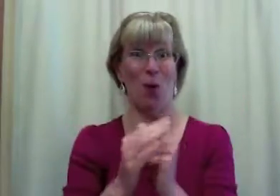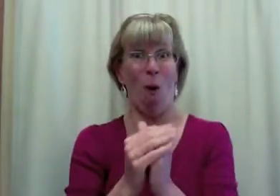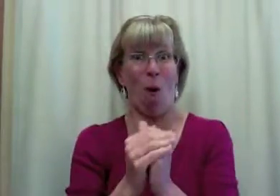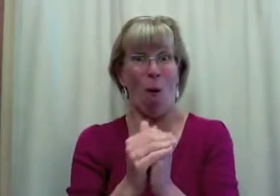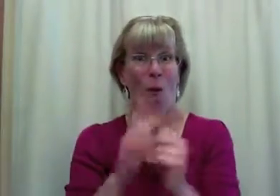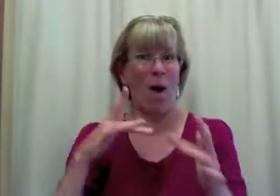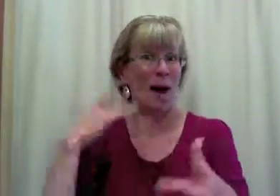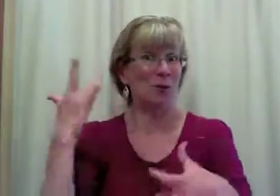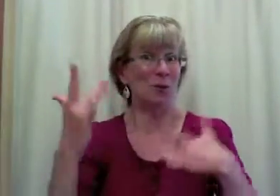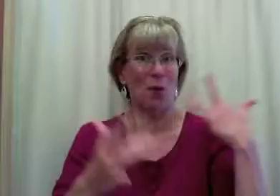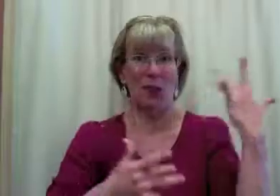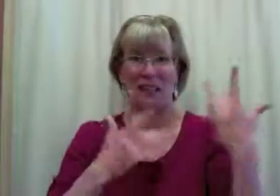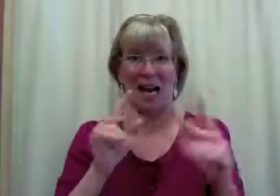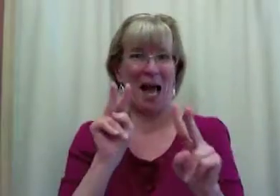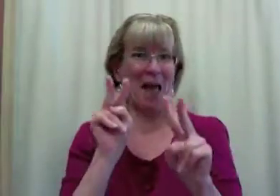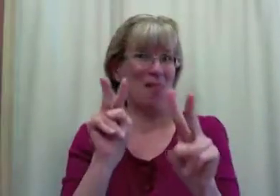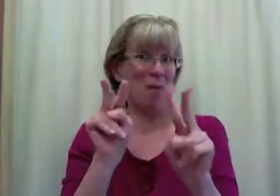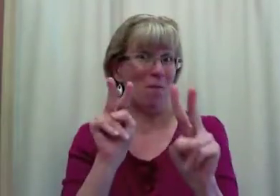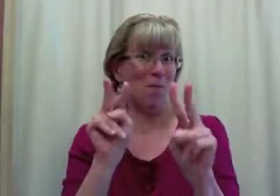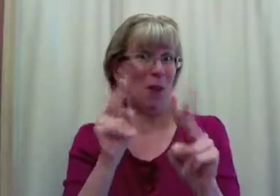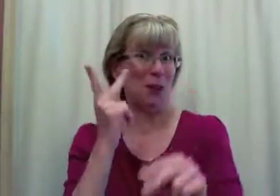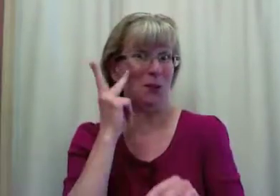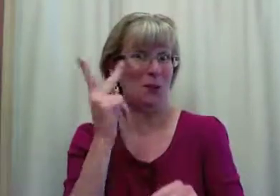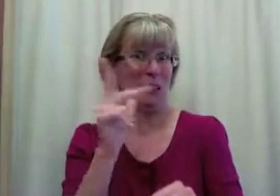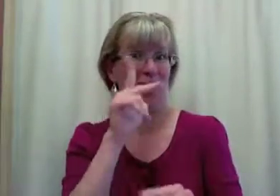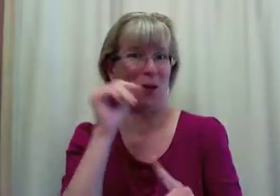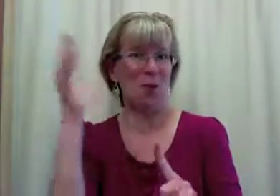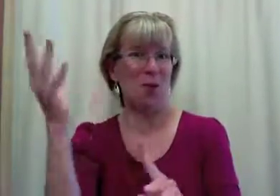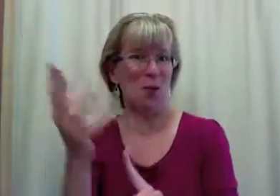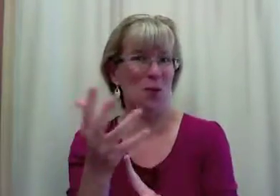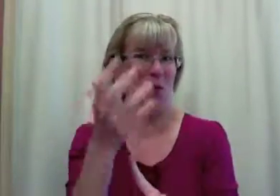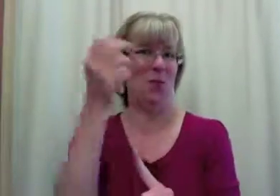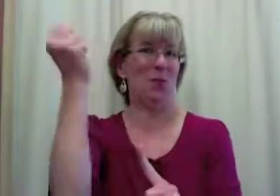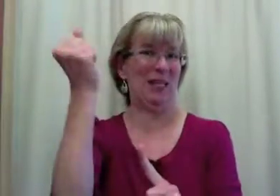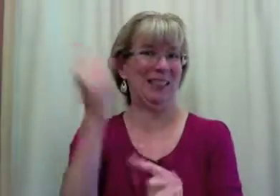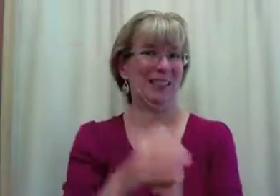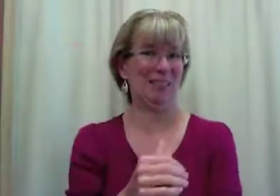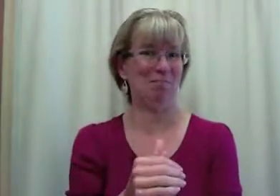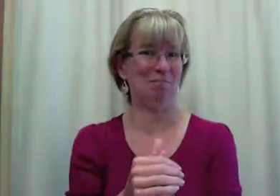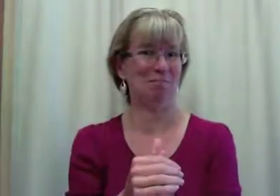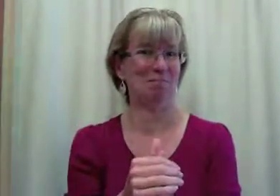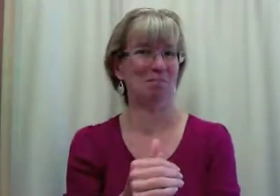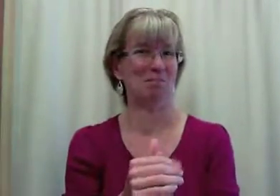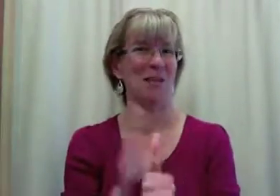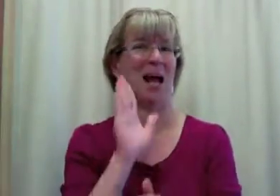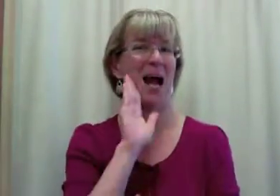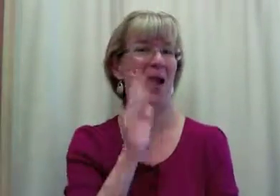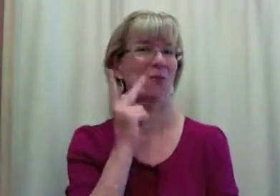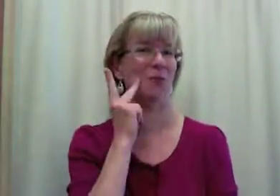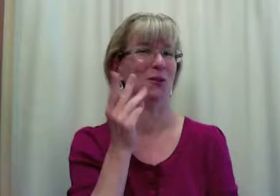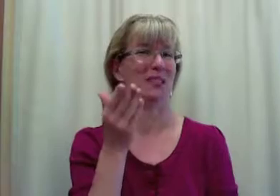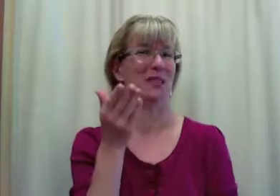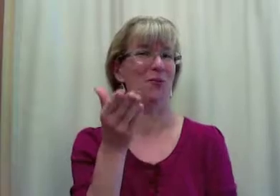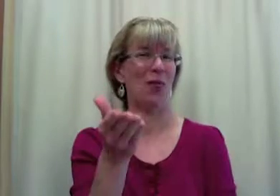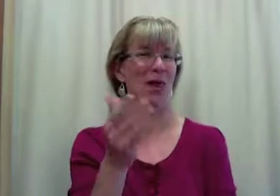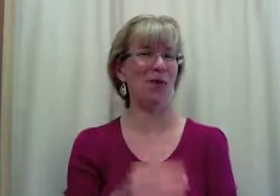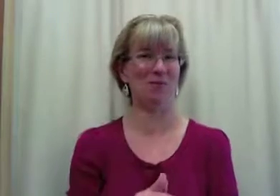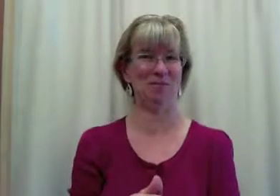I'm so excited! I look forward to seeing who wins! I will see you there.